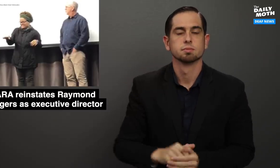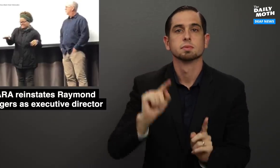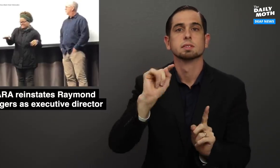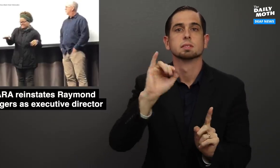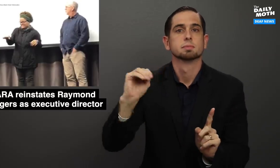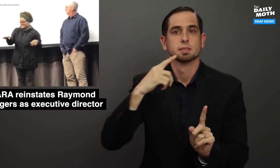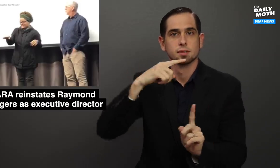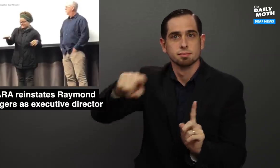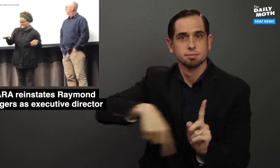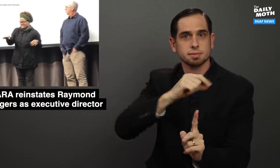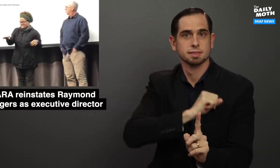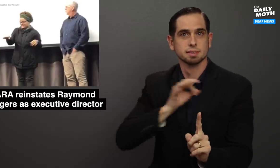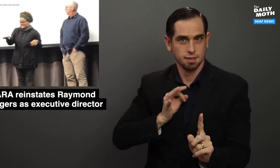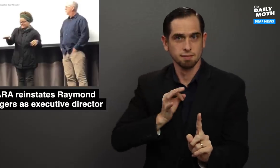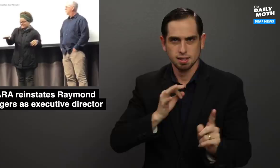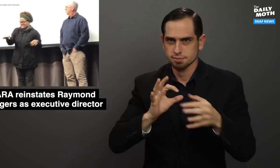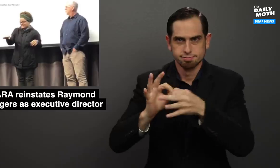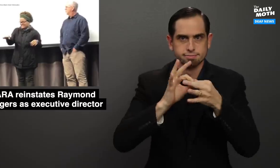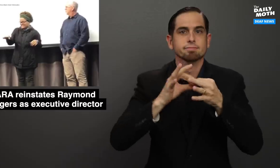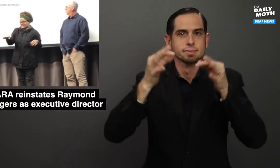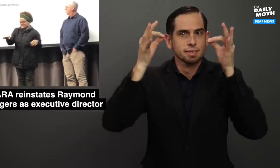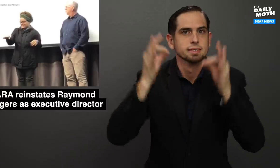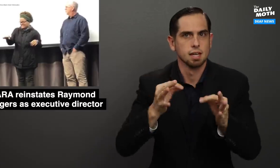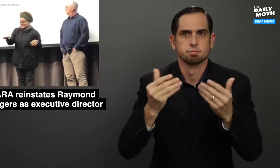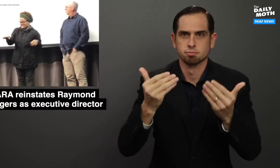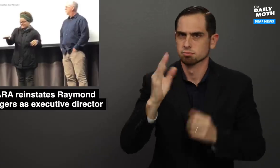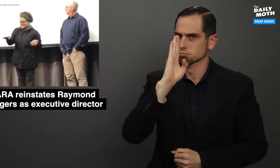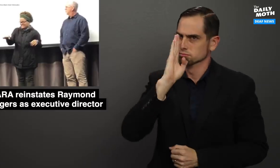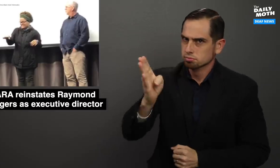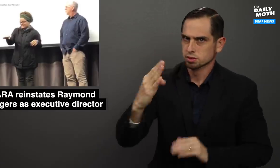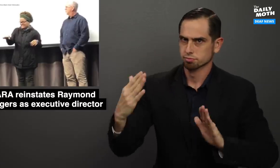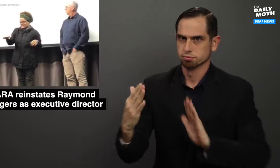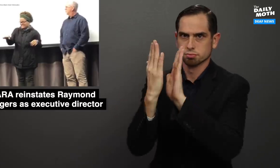Timm said the staff decided to directly confront